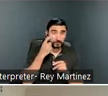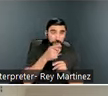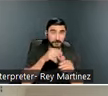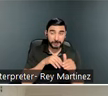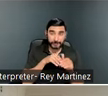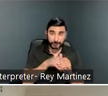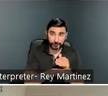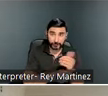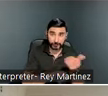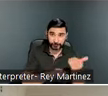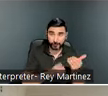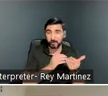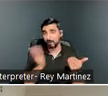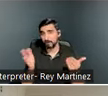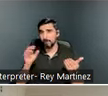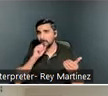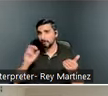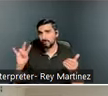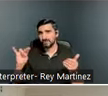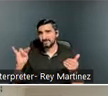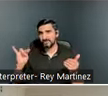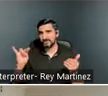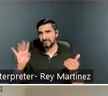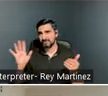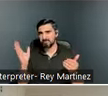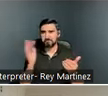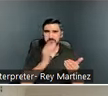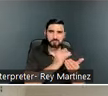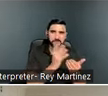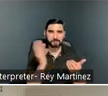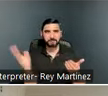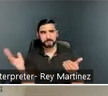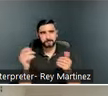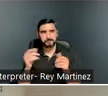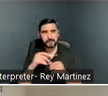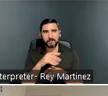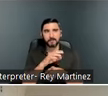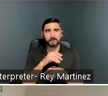of course, brings unique experiences. Some folks have, like I already mentioned,